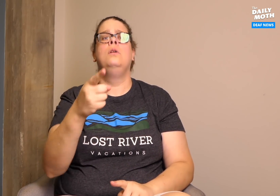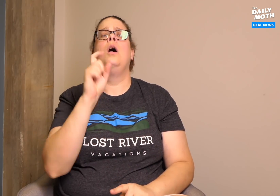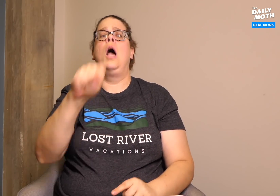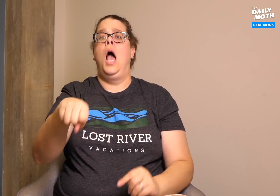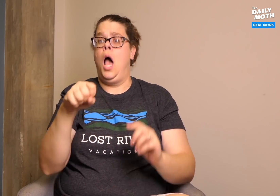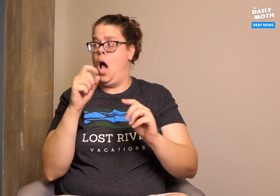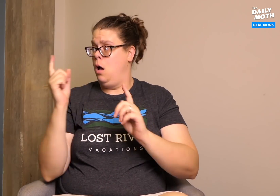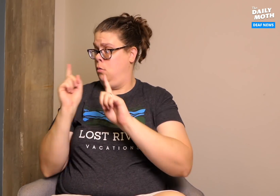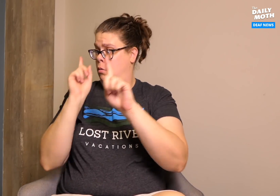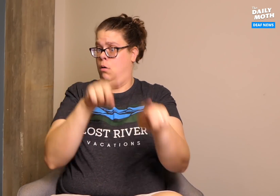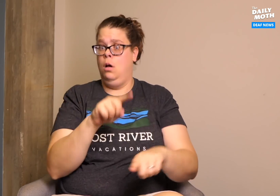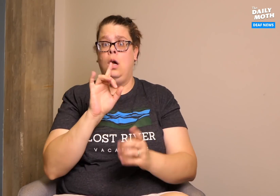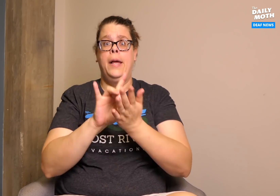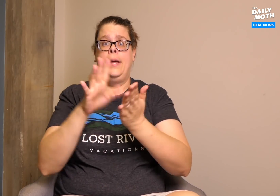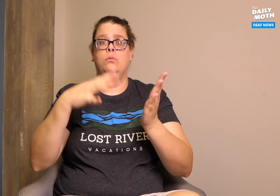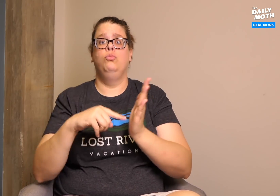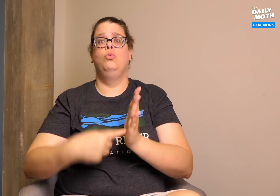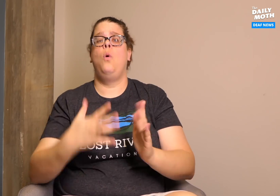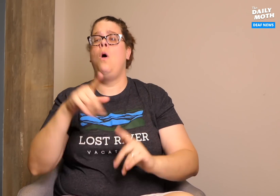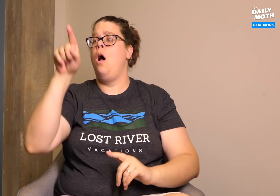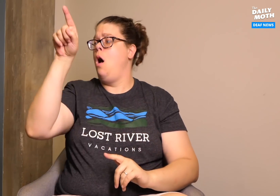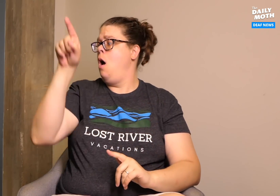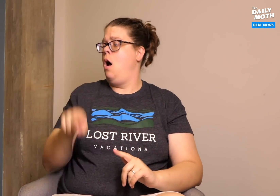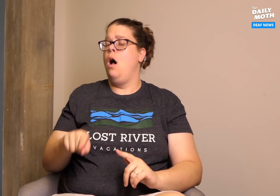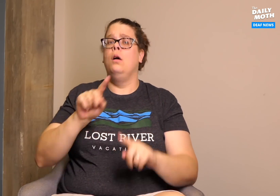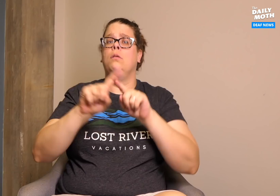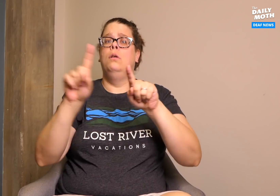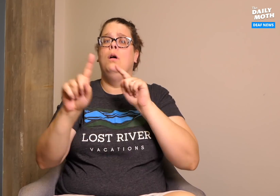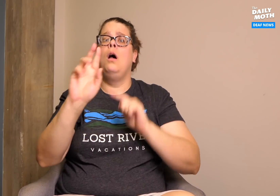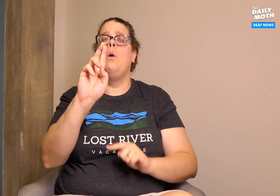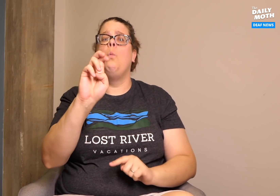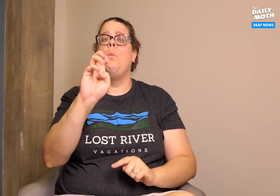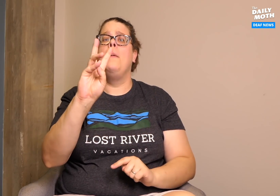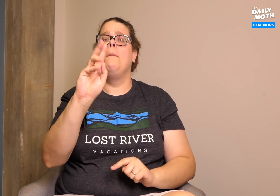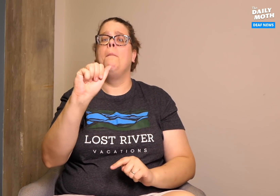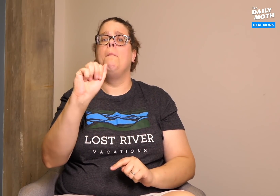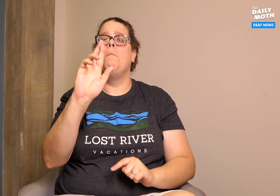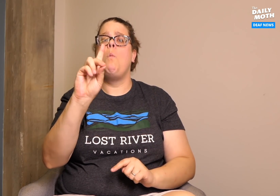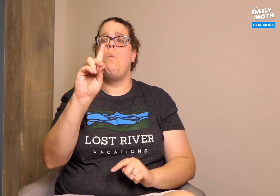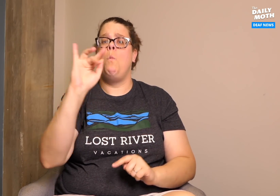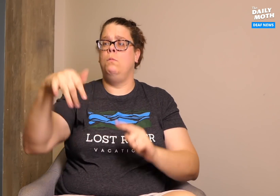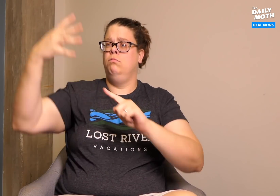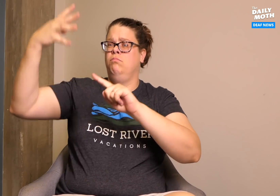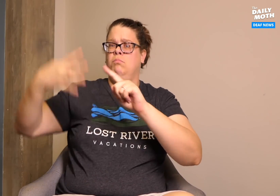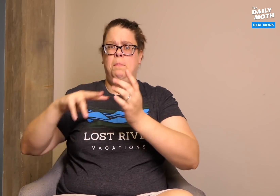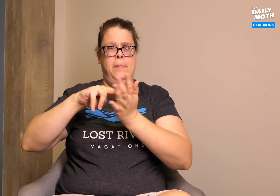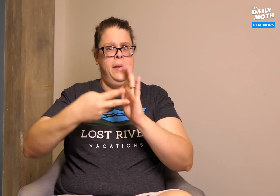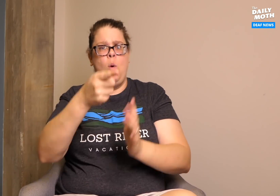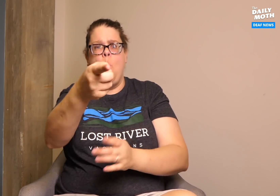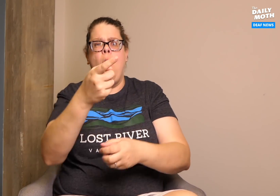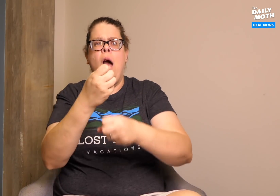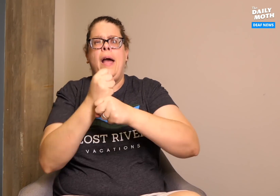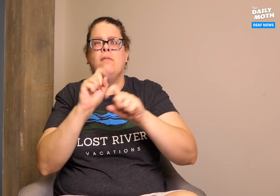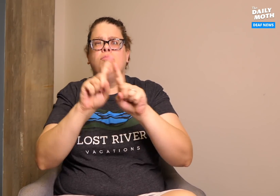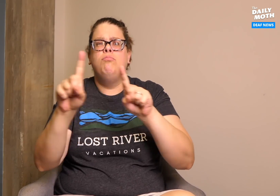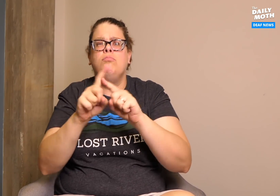and you can still participate. There's a number of rewards where you can get different